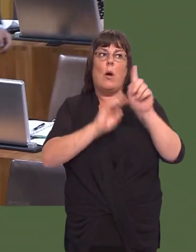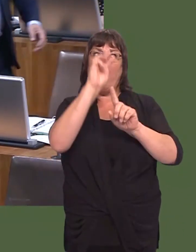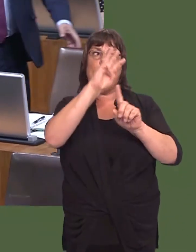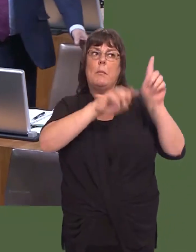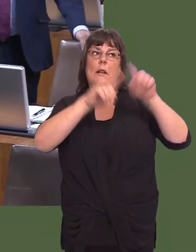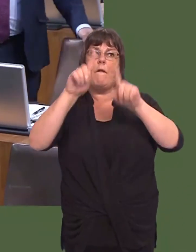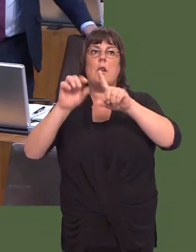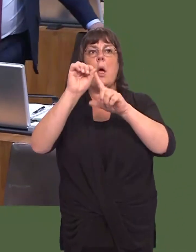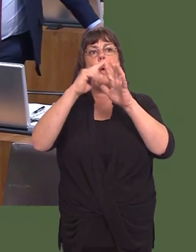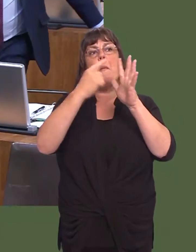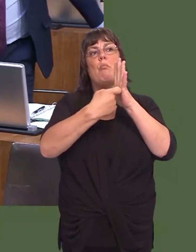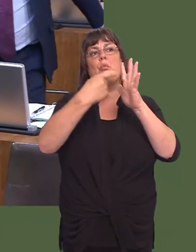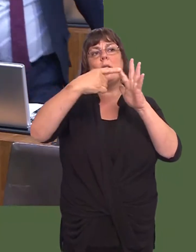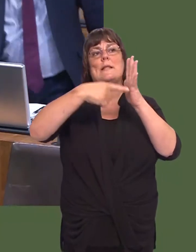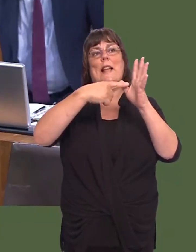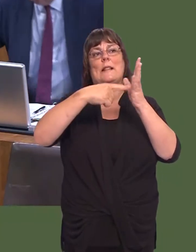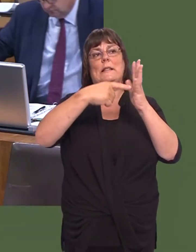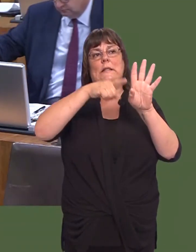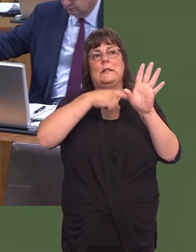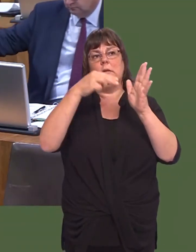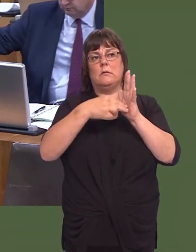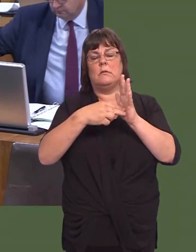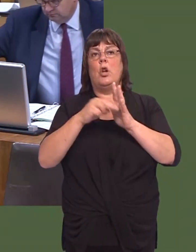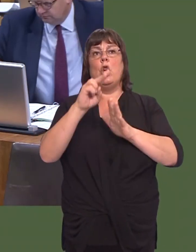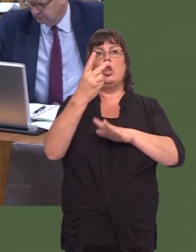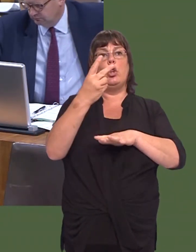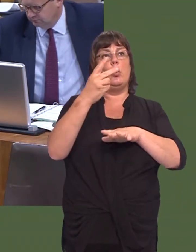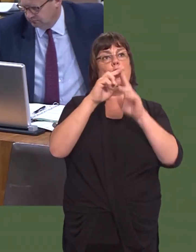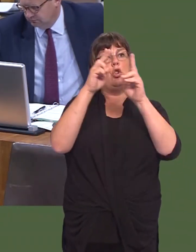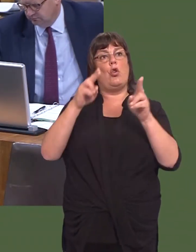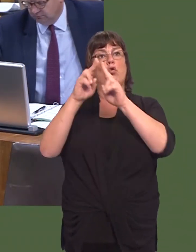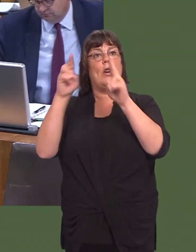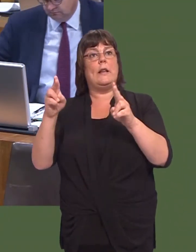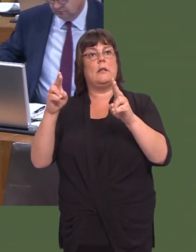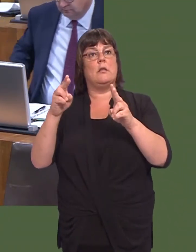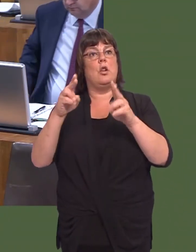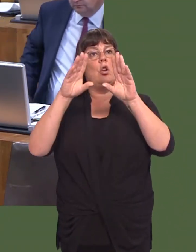He will be aware that in Prestatyn two surgeries did the same thing: they handed in their contracts.